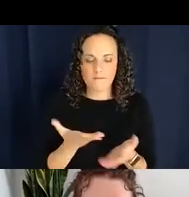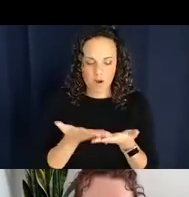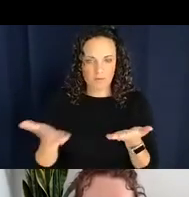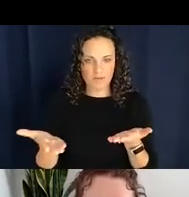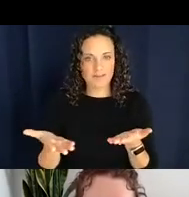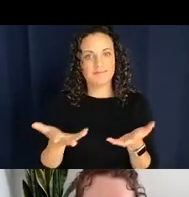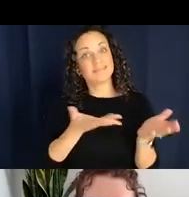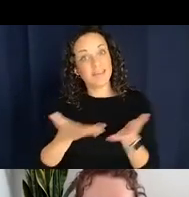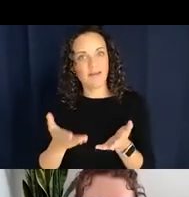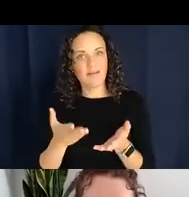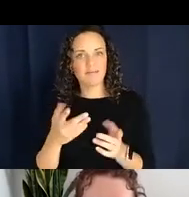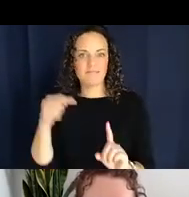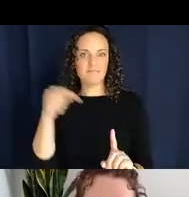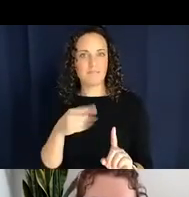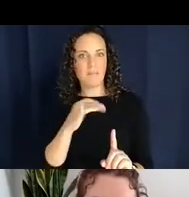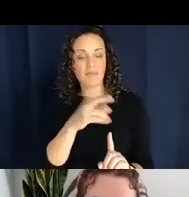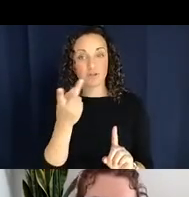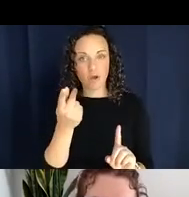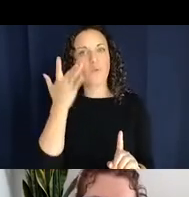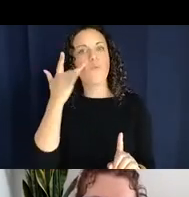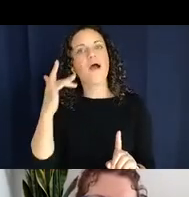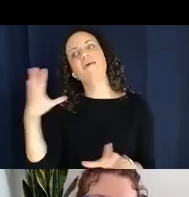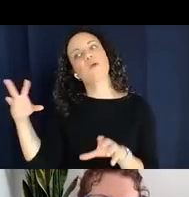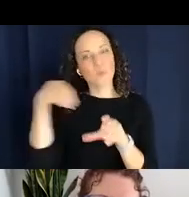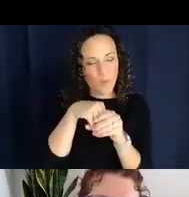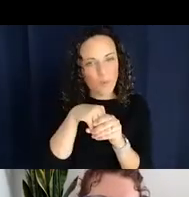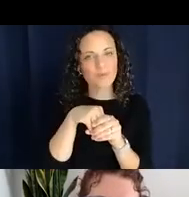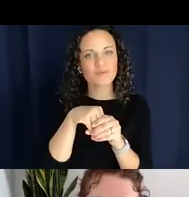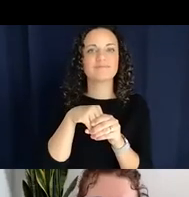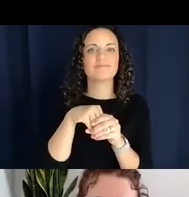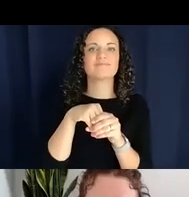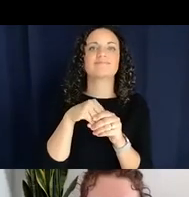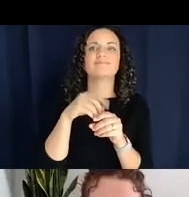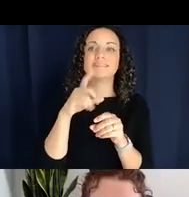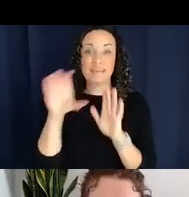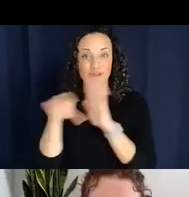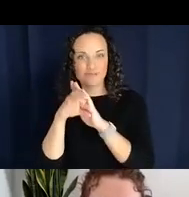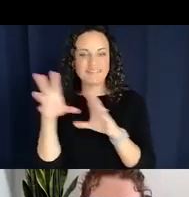this dog just by encoding those cognitively salient characteristics of the object into